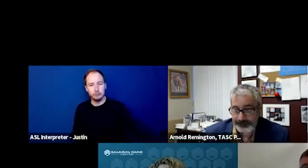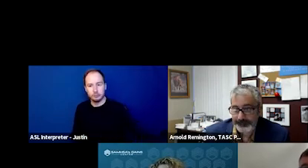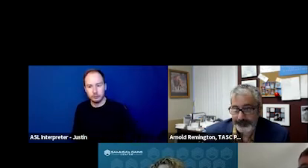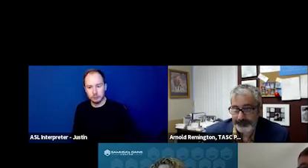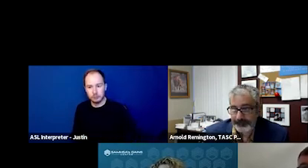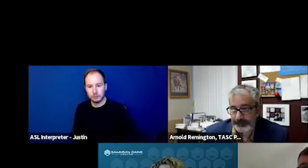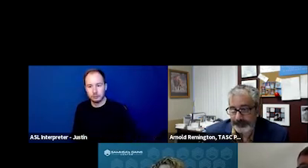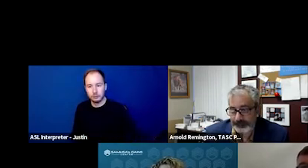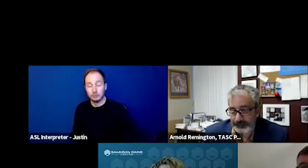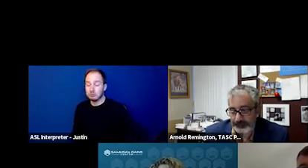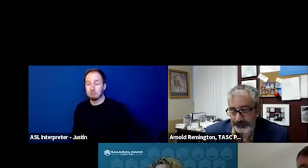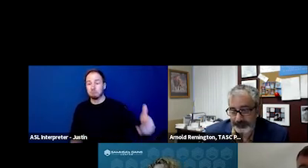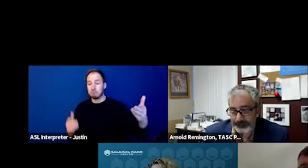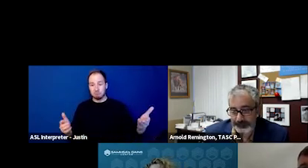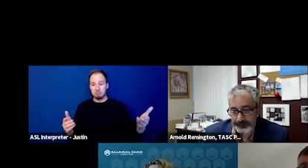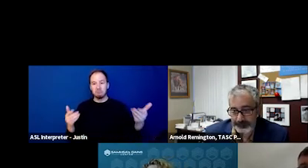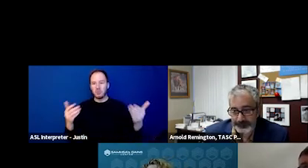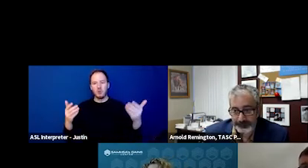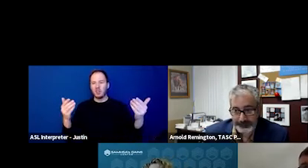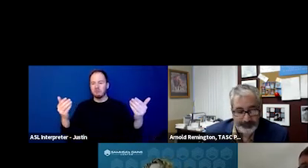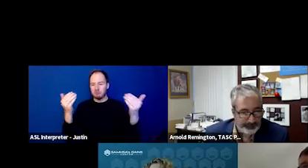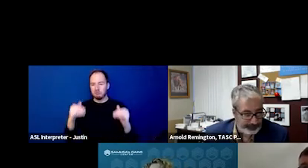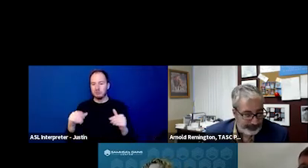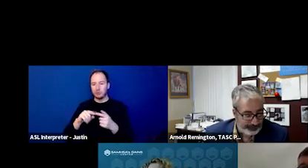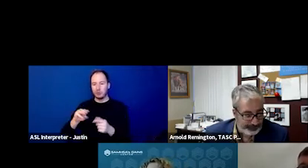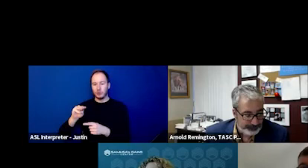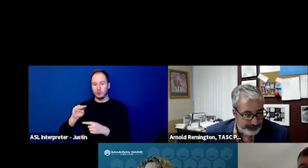And with that, we will move to Michael Claeys presentation.